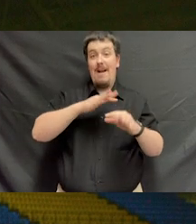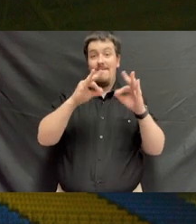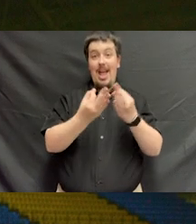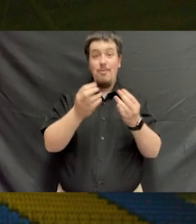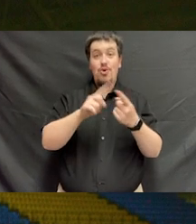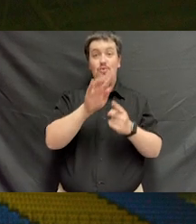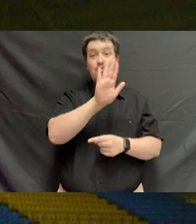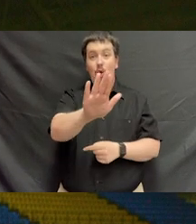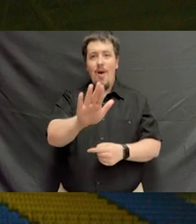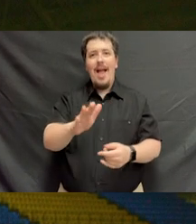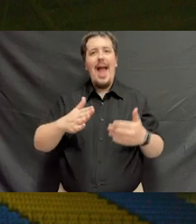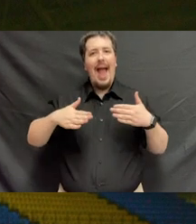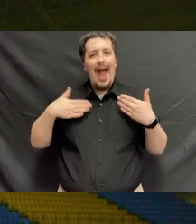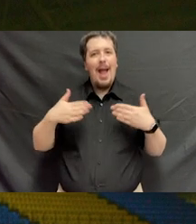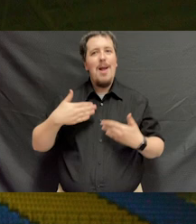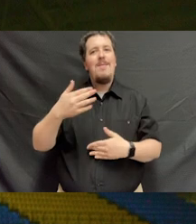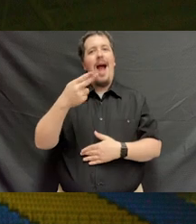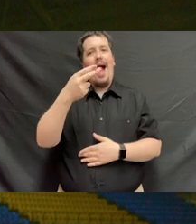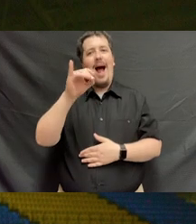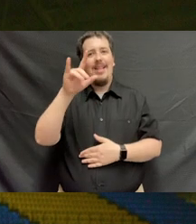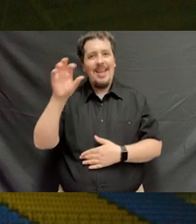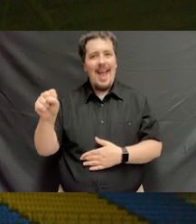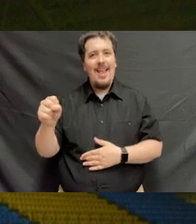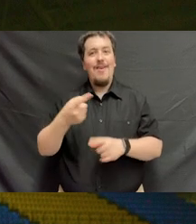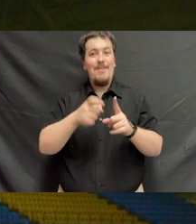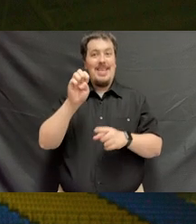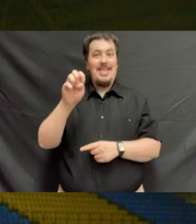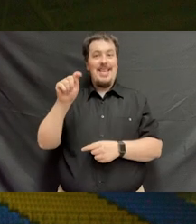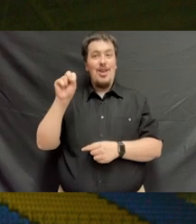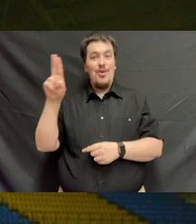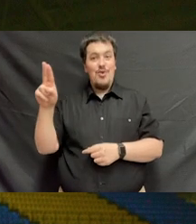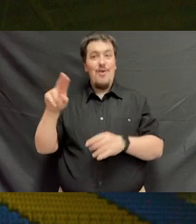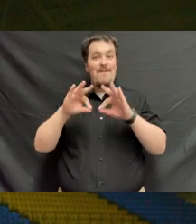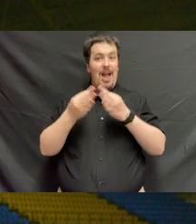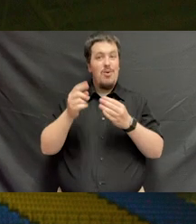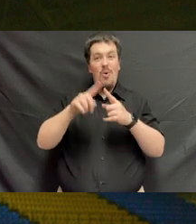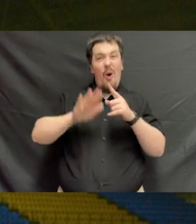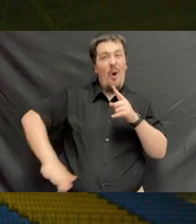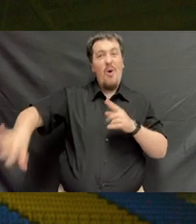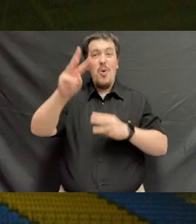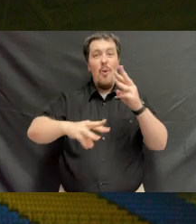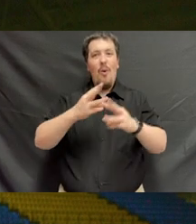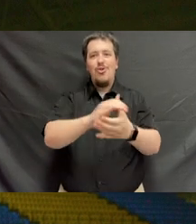So from my family to yours, Happy Holidays. From the ETSU family to families all across the globe,